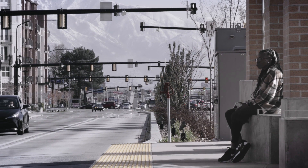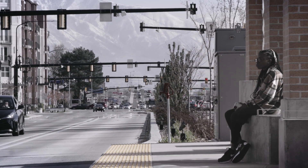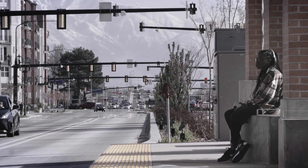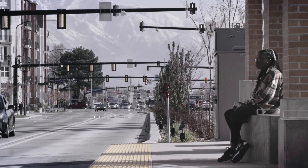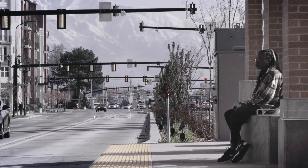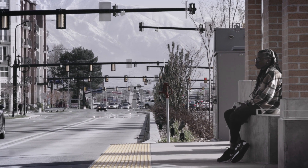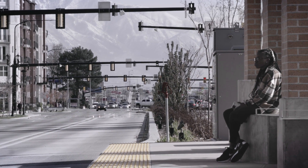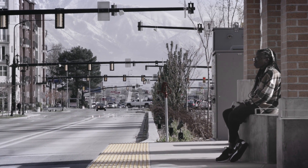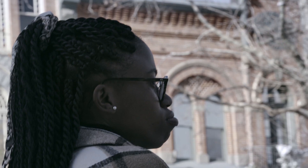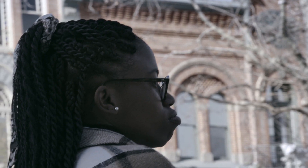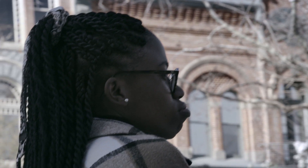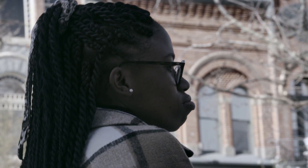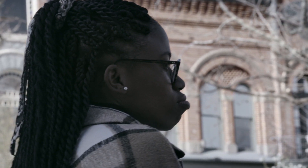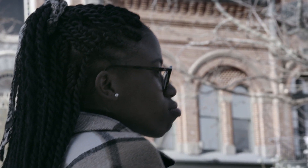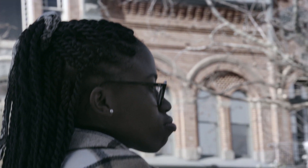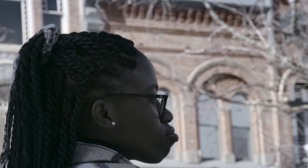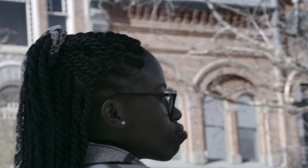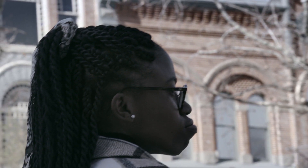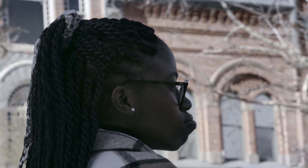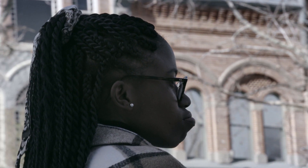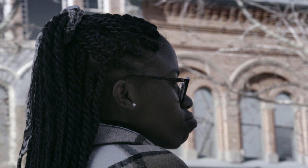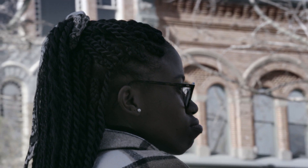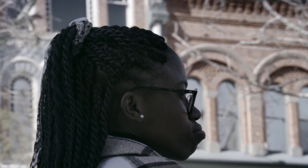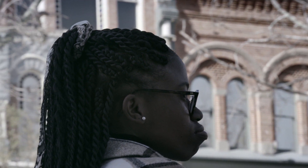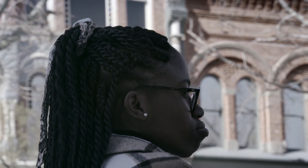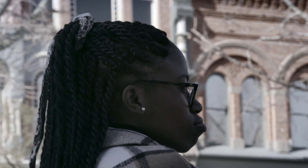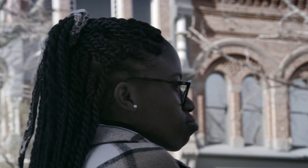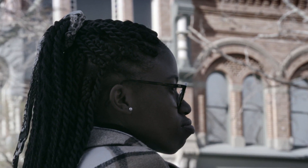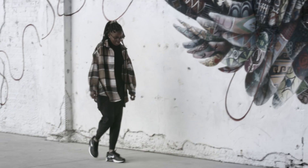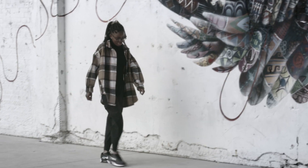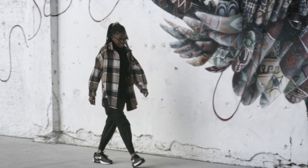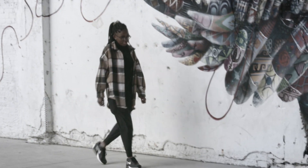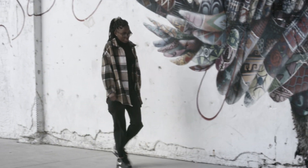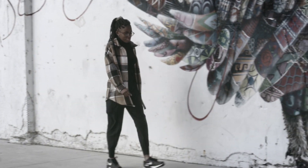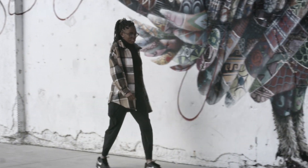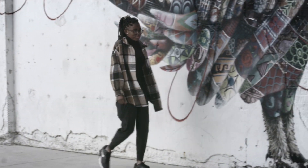Everyone wants to feel accepted, to be valued and viewed as equal.